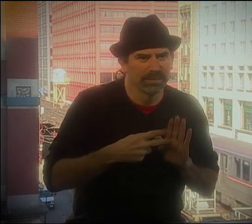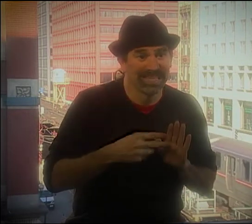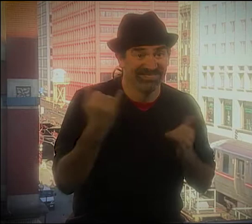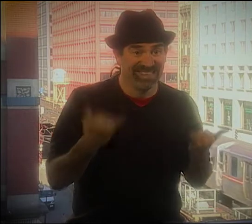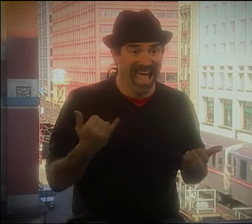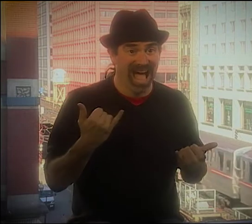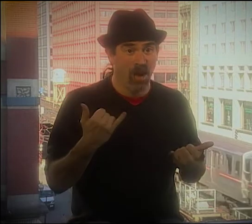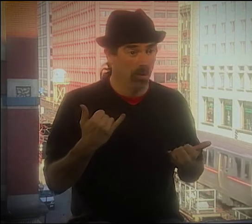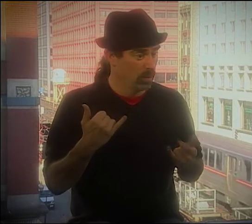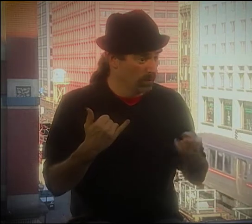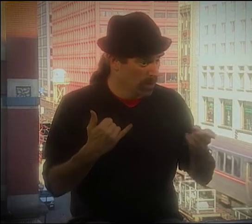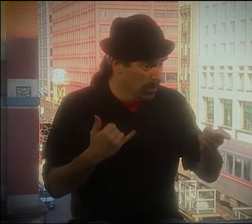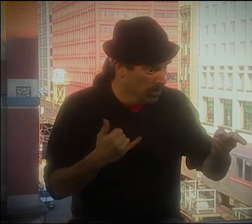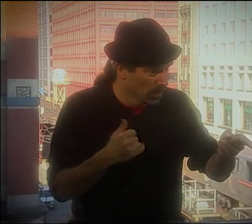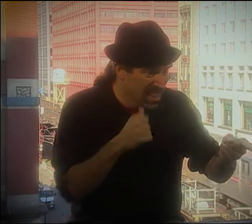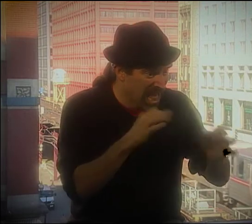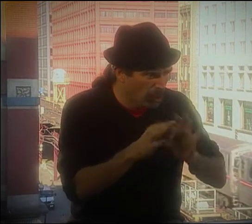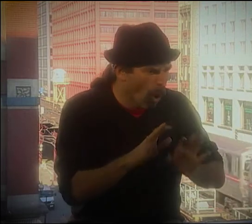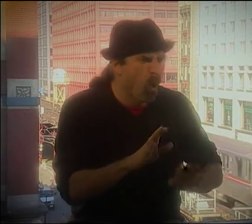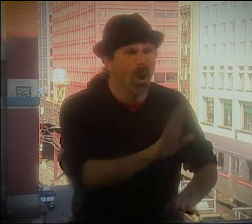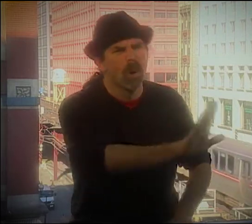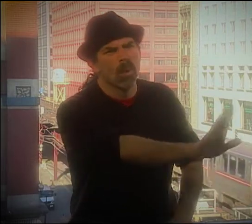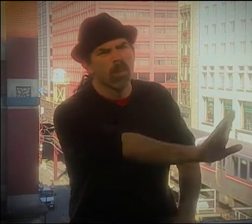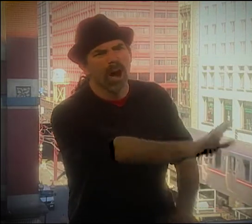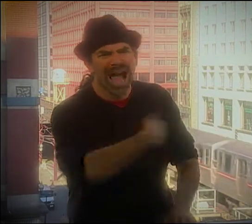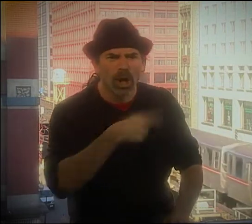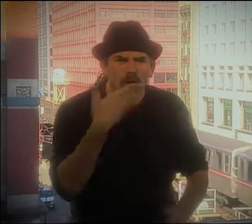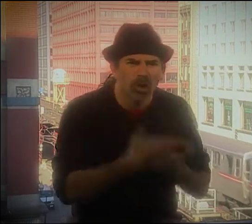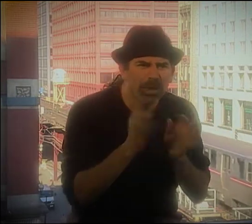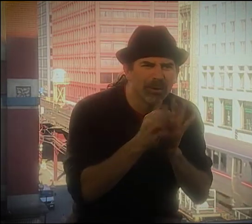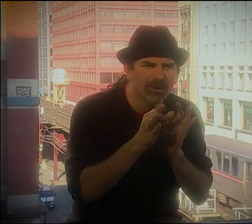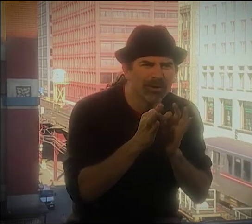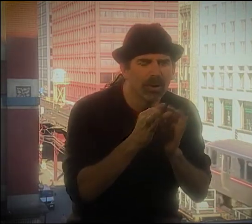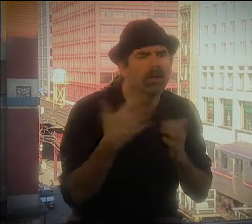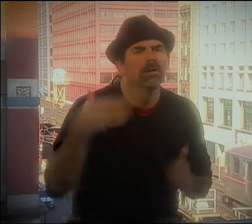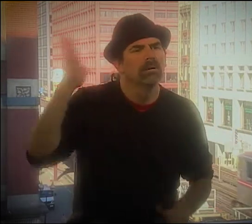BECAUSE I STILL DIDN'T UNDERSTAND WHAT THEY WERE ALL ABOUT.